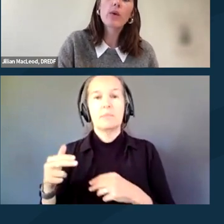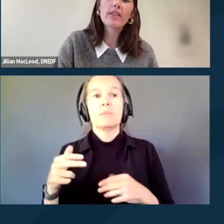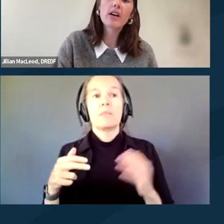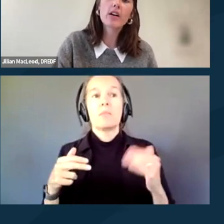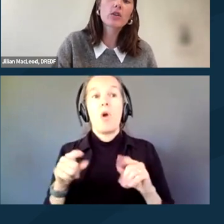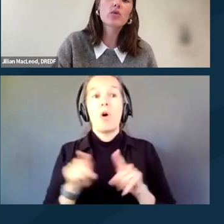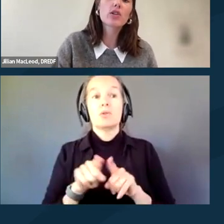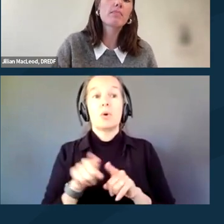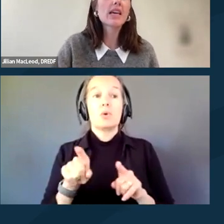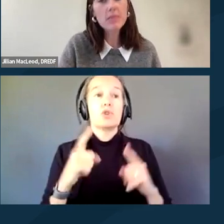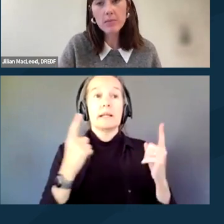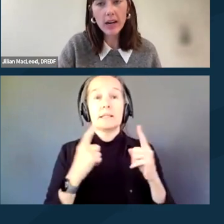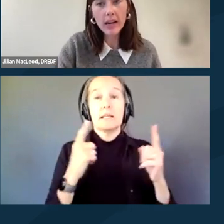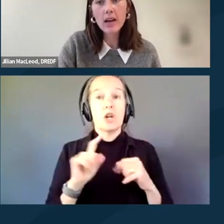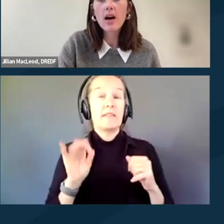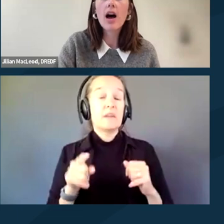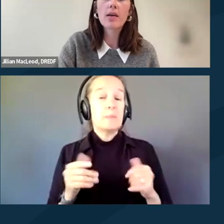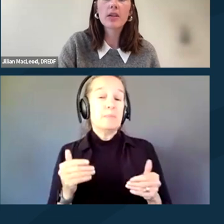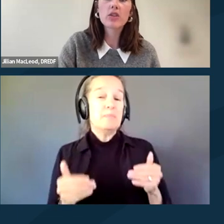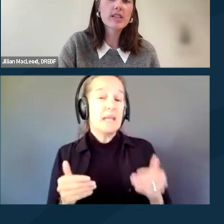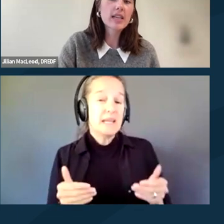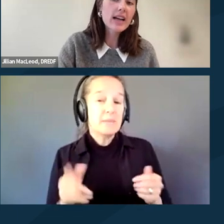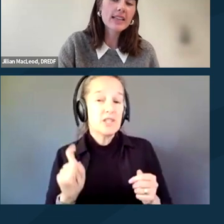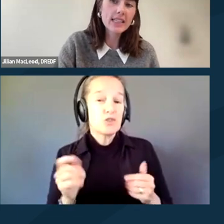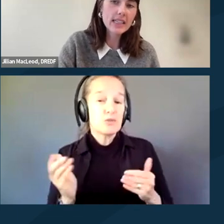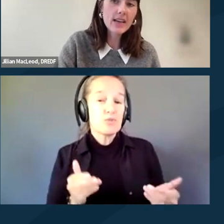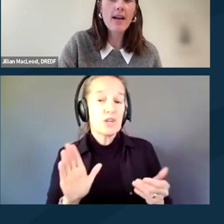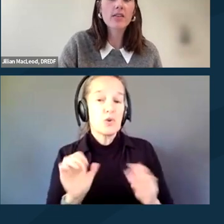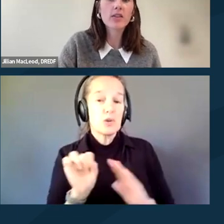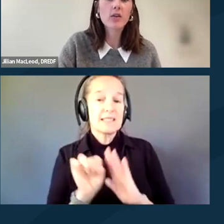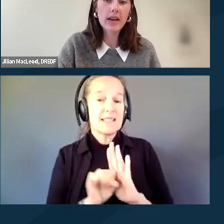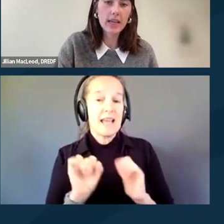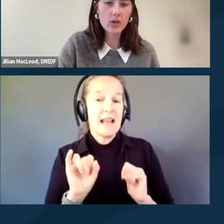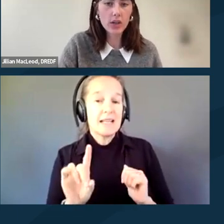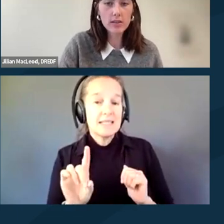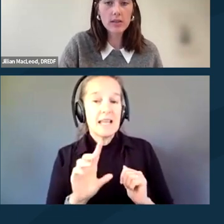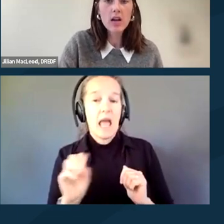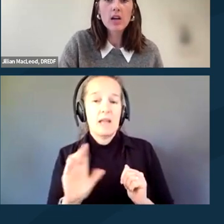whether you should maybe bring your state ID and your medications.